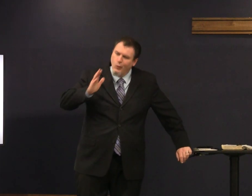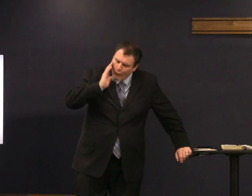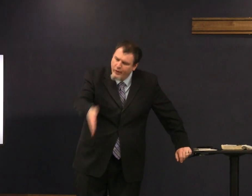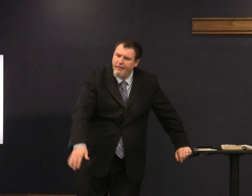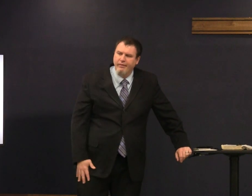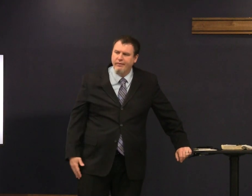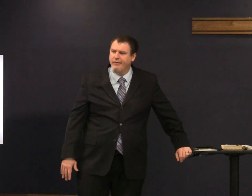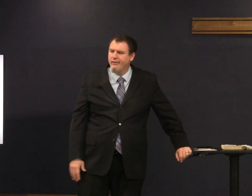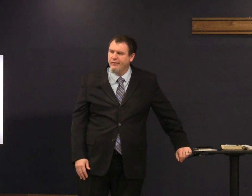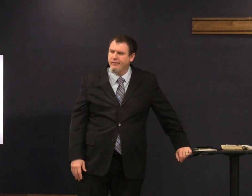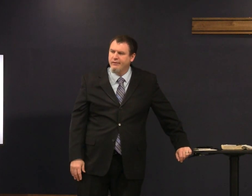he'll provide